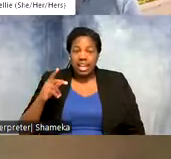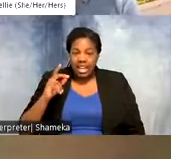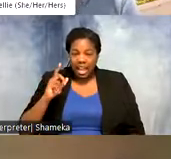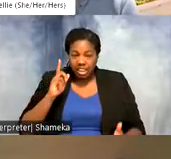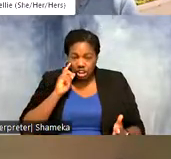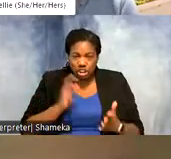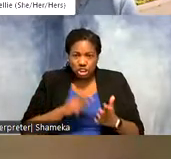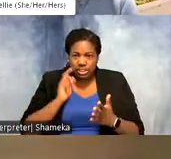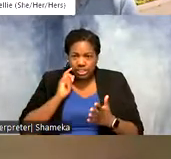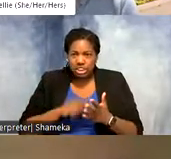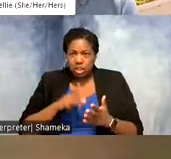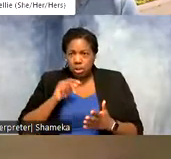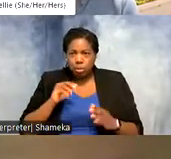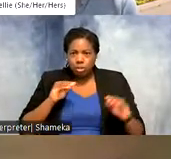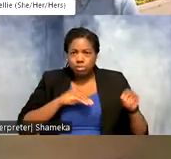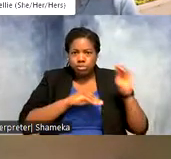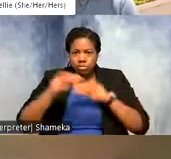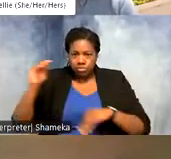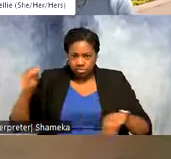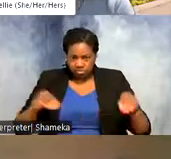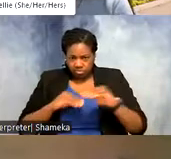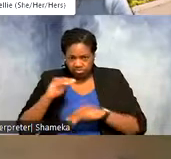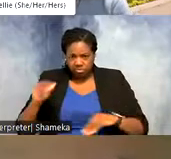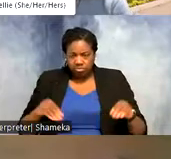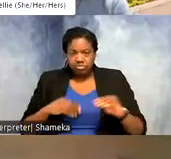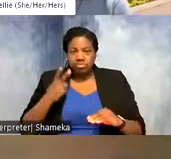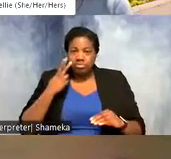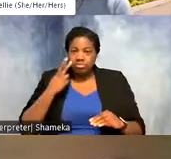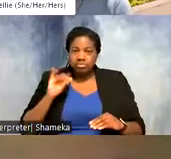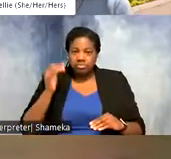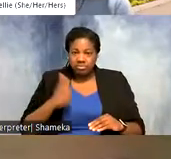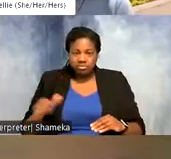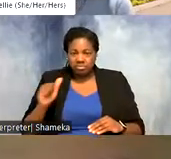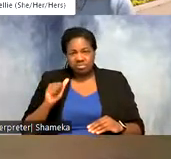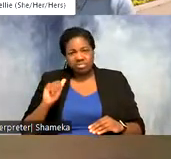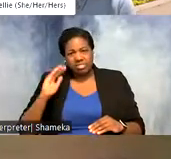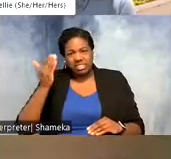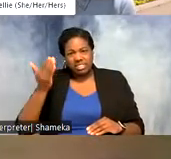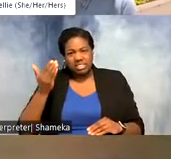explore different areas with the points and see if anything looks looks a little bit fishy.